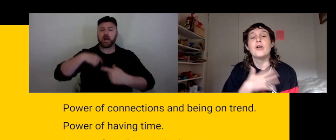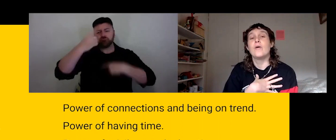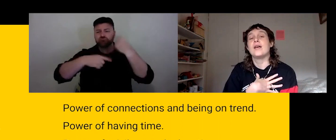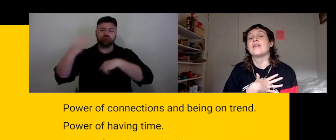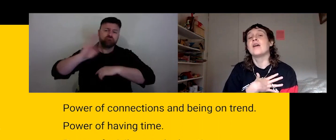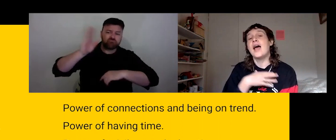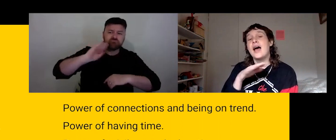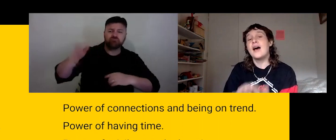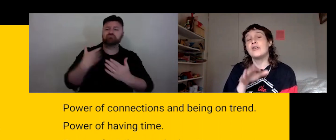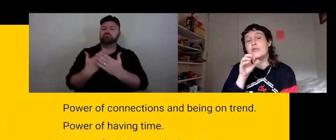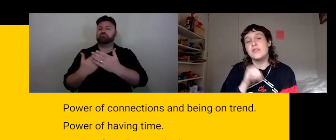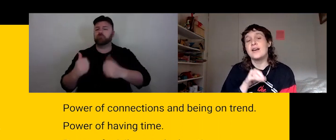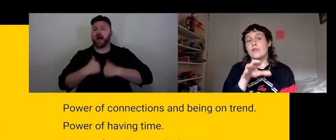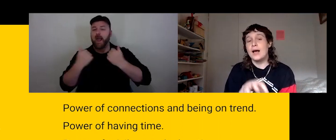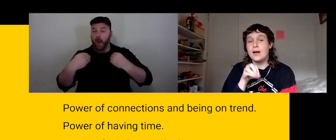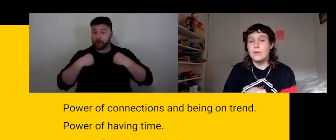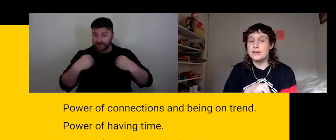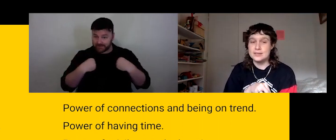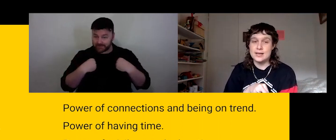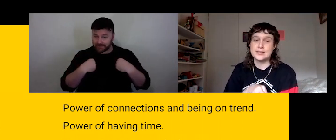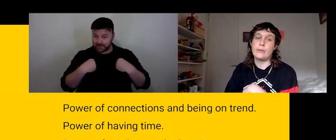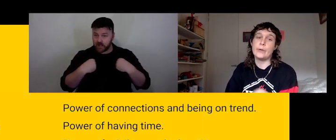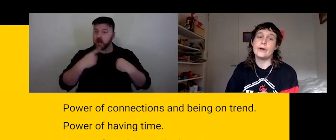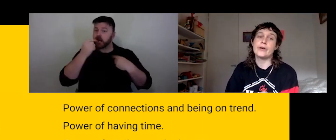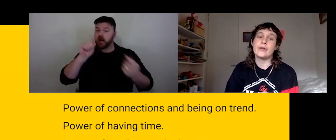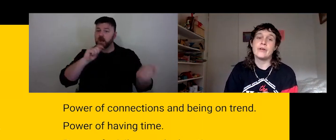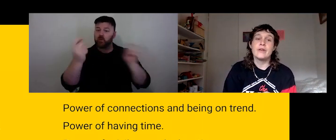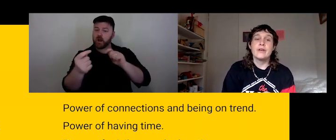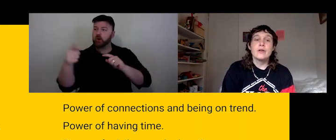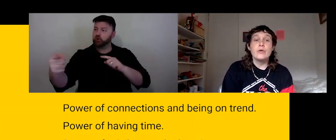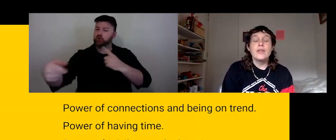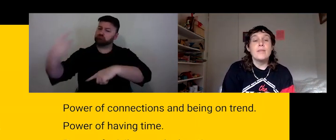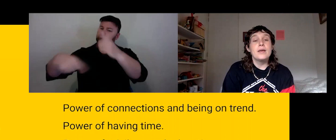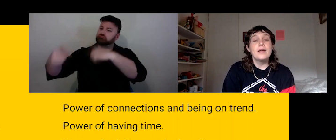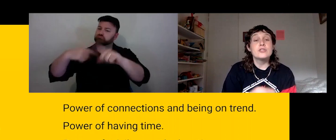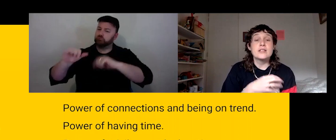knowing how you see us or how you understand our work? Could there be